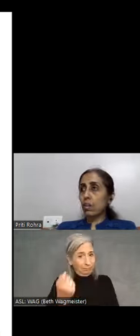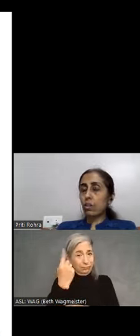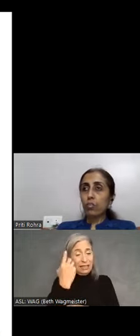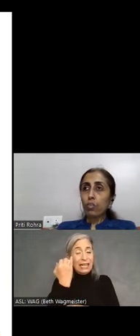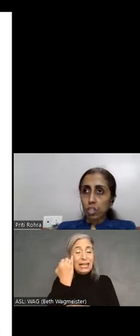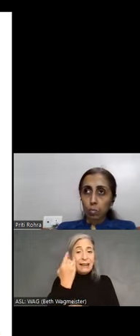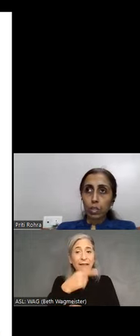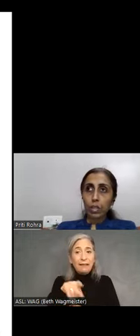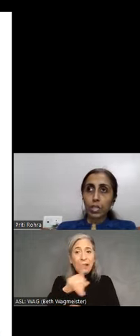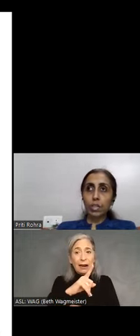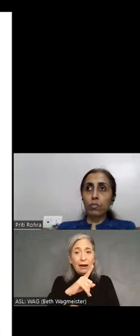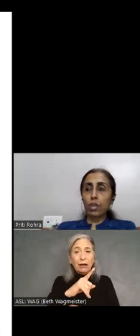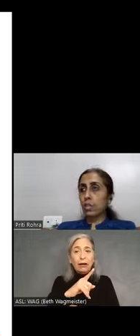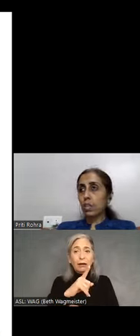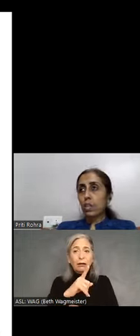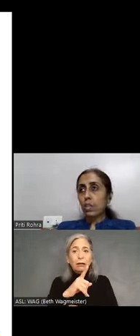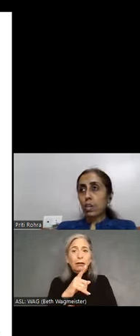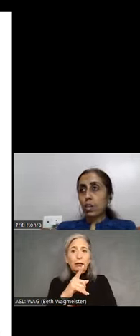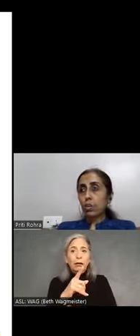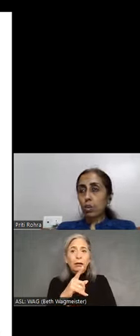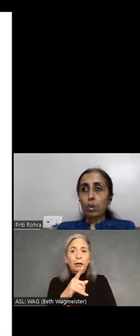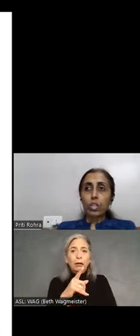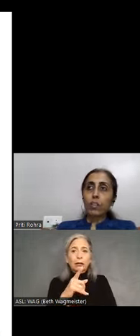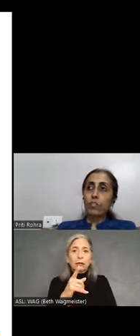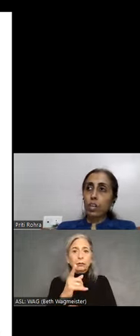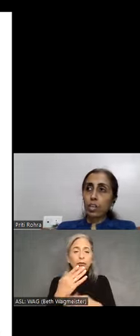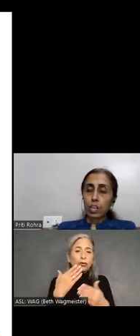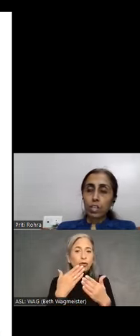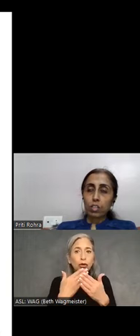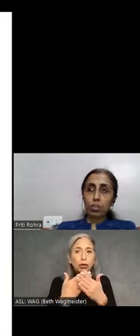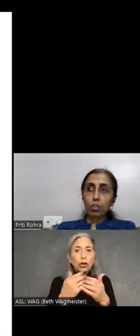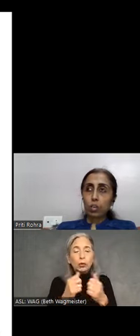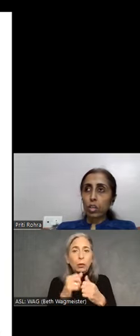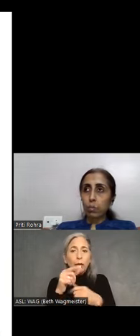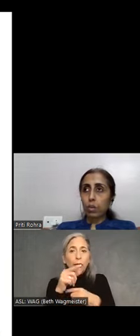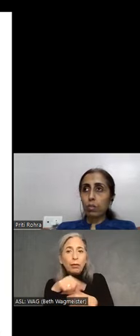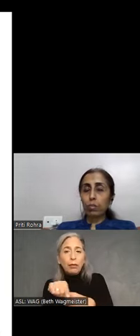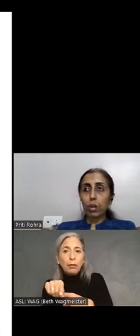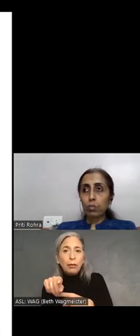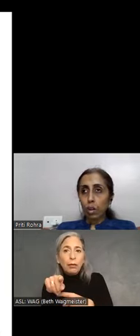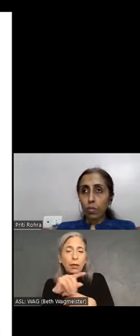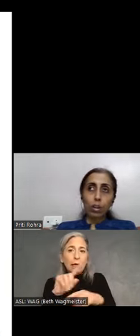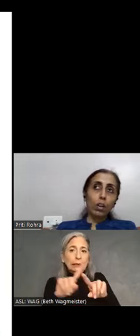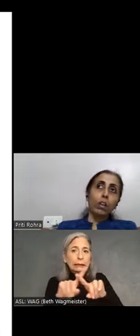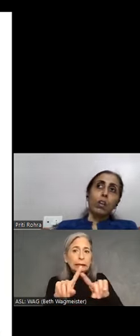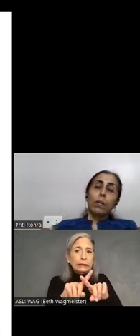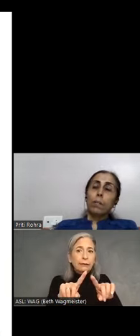you know, focus able and they've done good on that front and it is not only dependent on mouse hover,